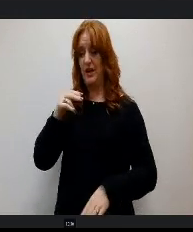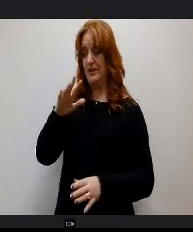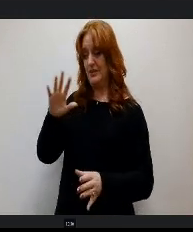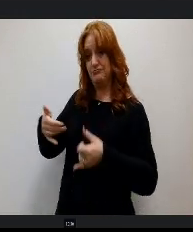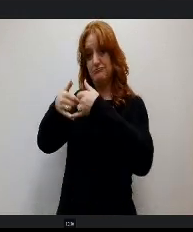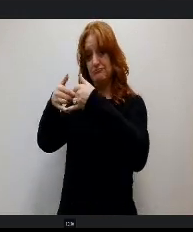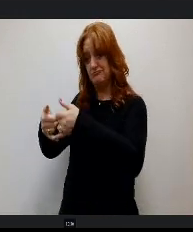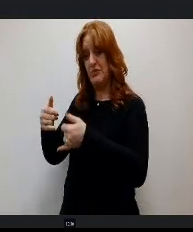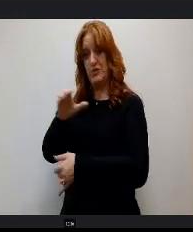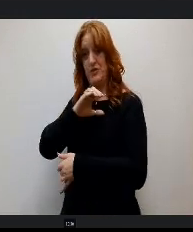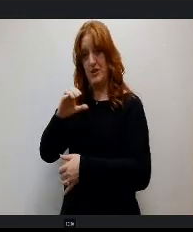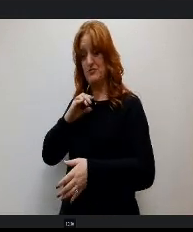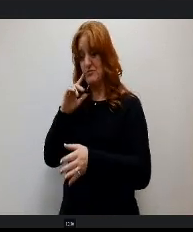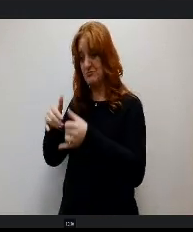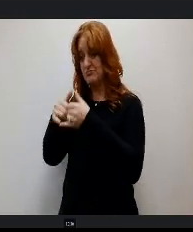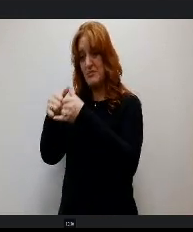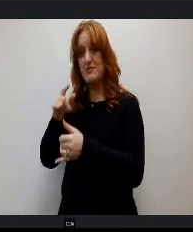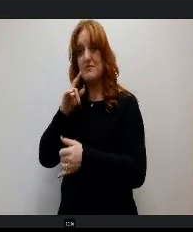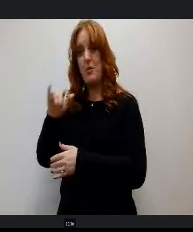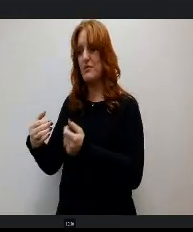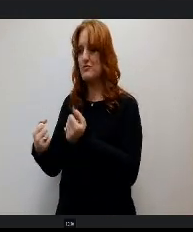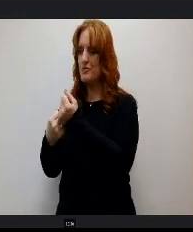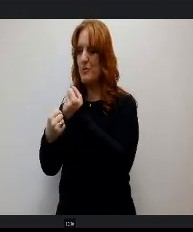leadership, art direction, support and guidance that she has